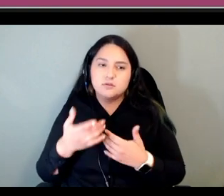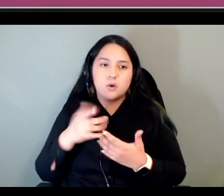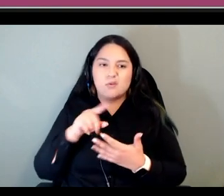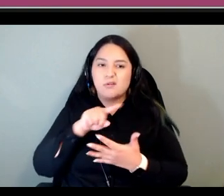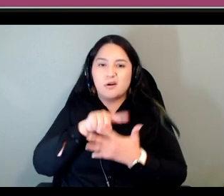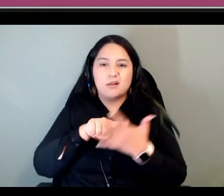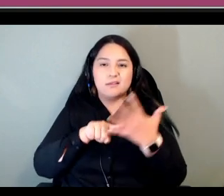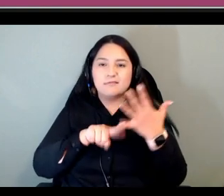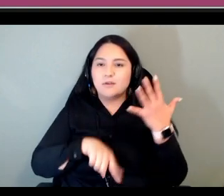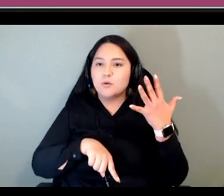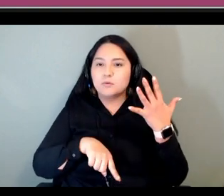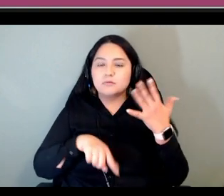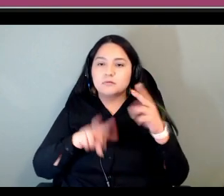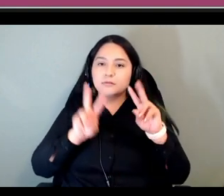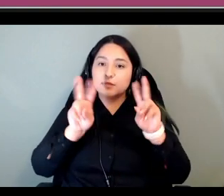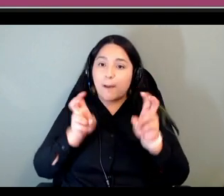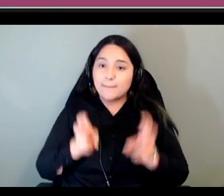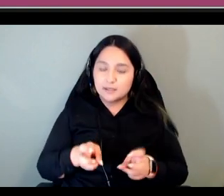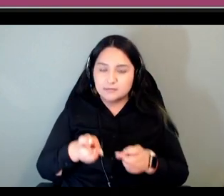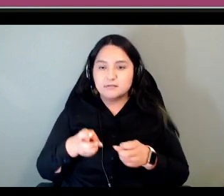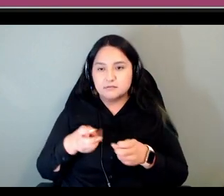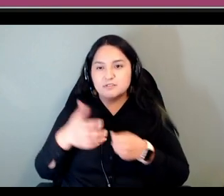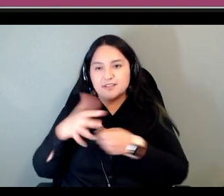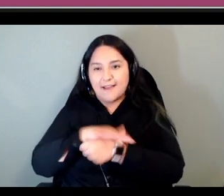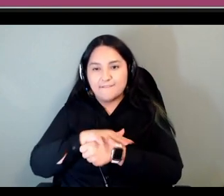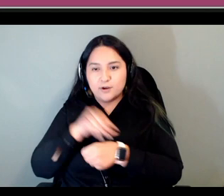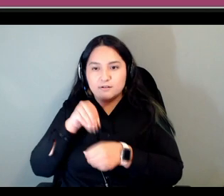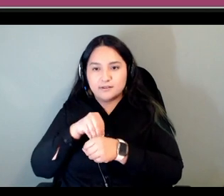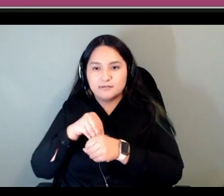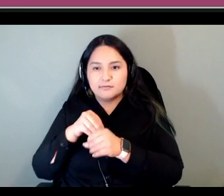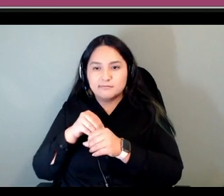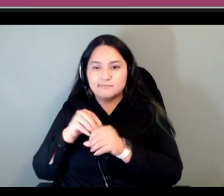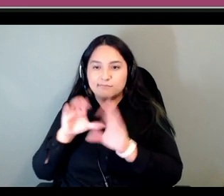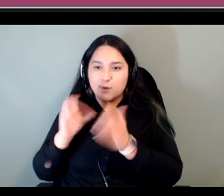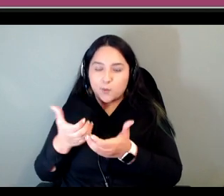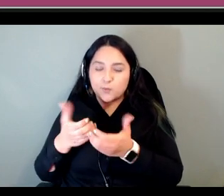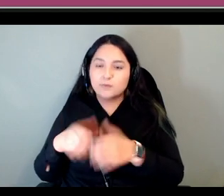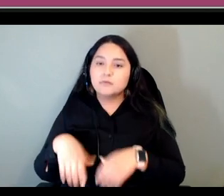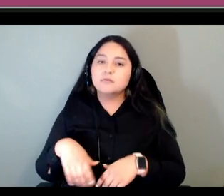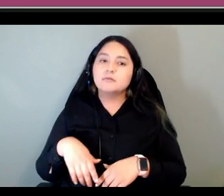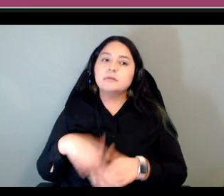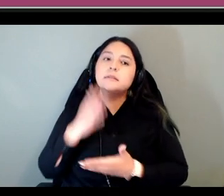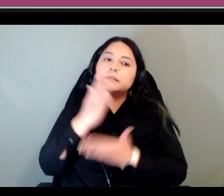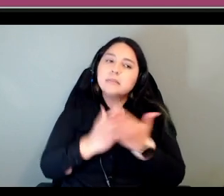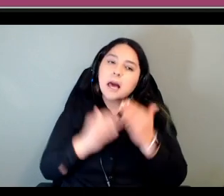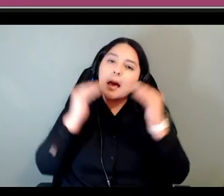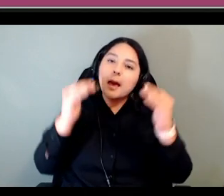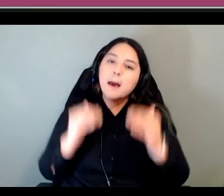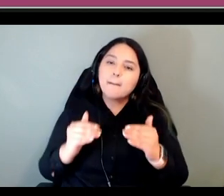topics were covered and then some of the more grammatical i guess uh you know uh language